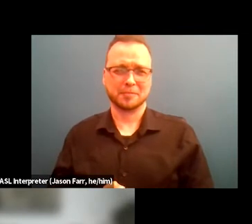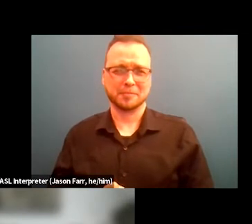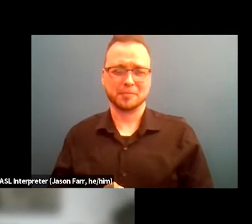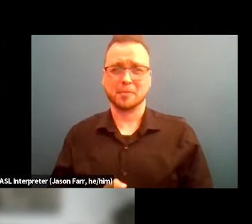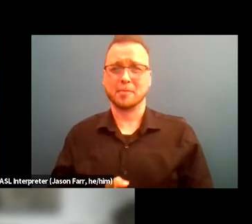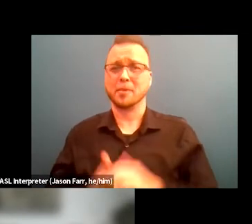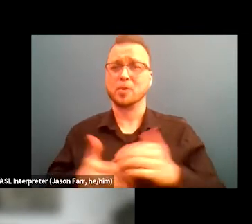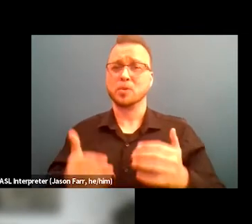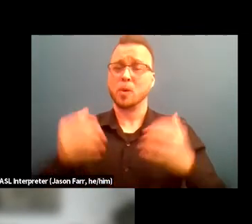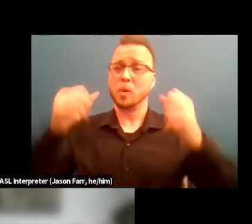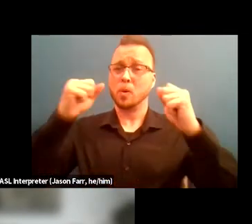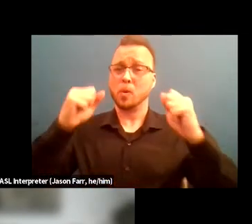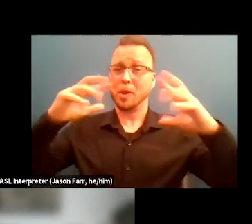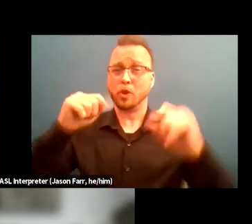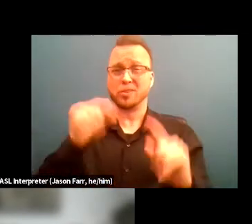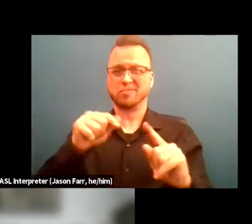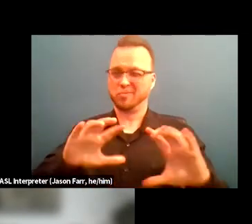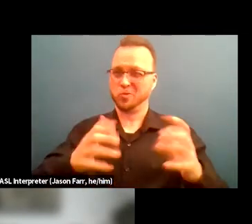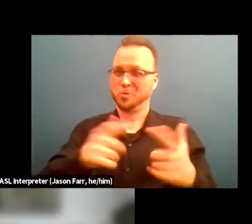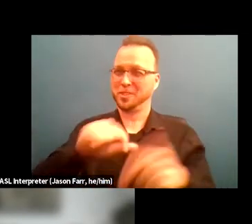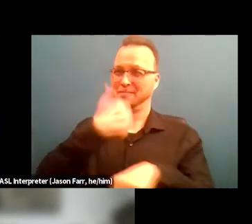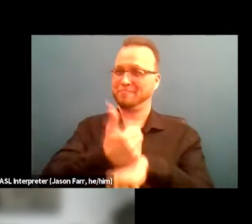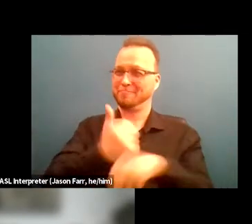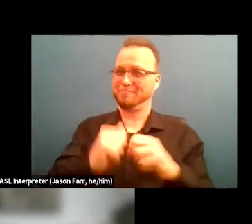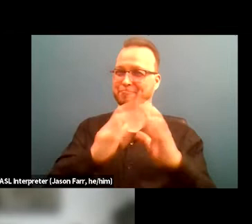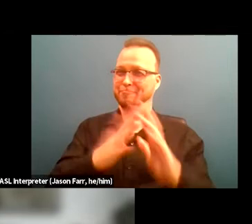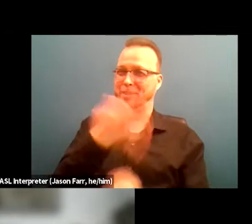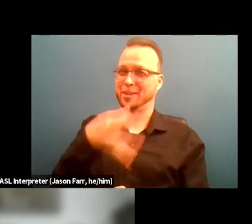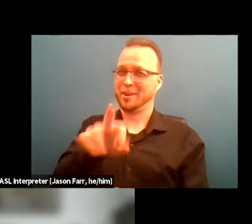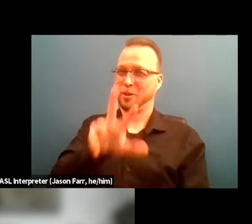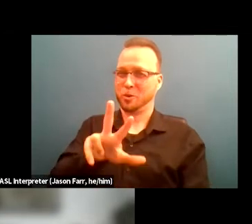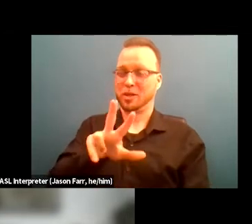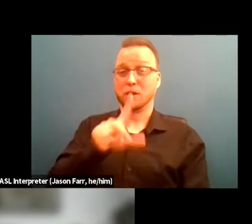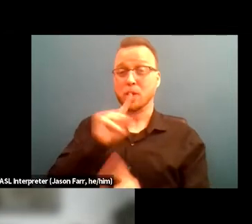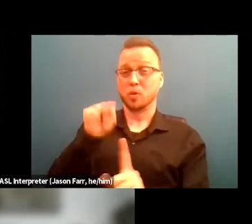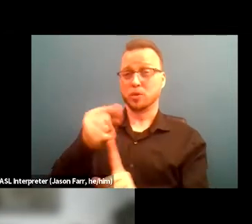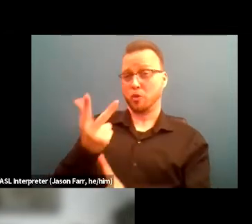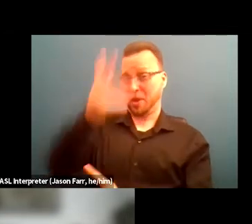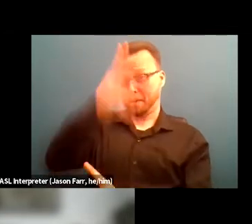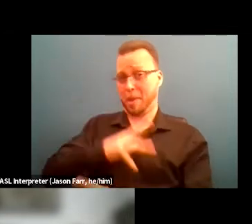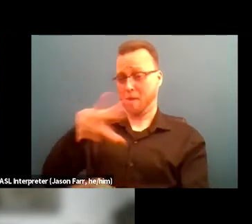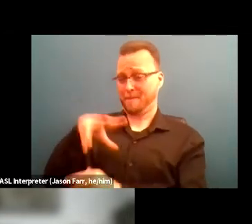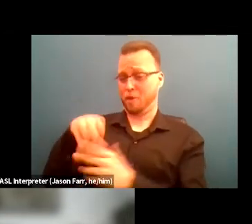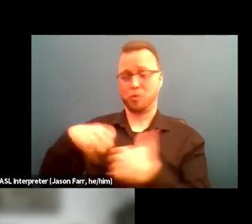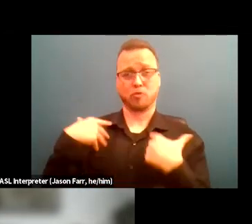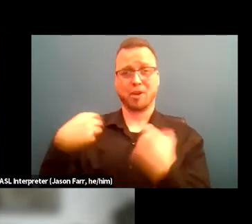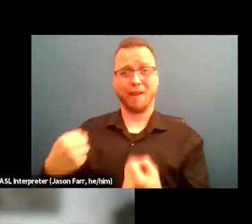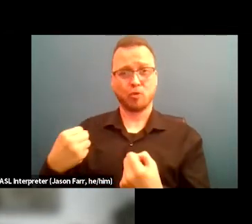So Miracles was founded in 1993 by three men in recovery, wishing to create a safe, clean